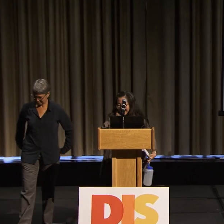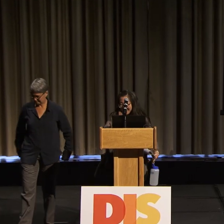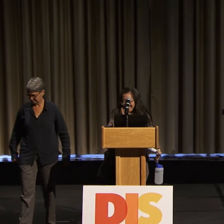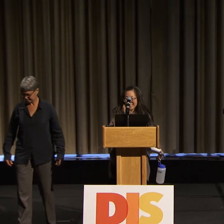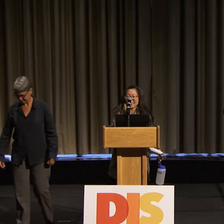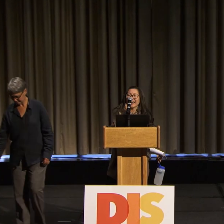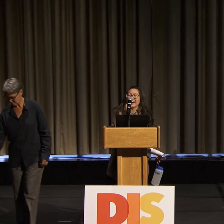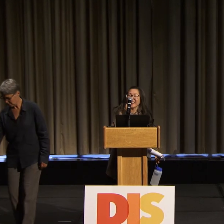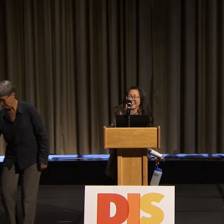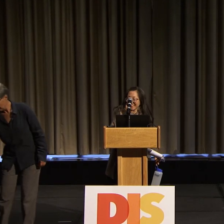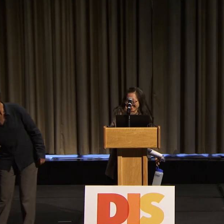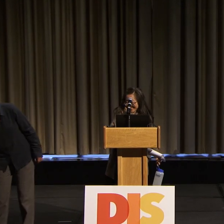Hi.